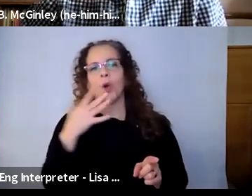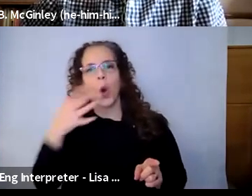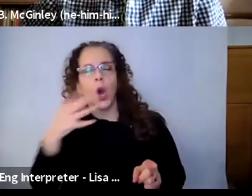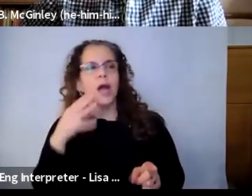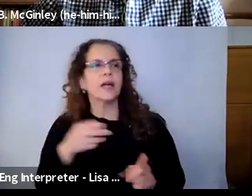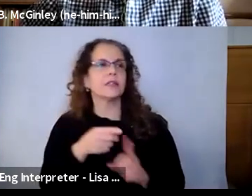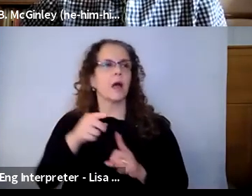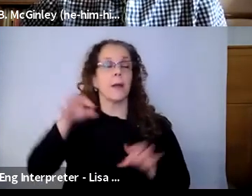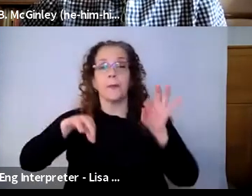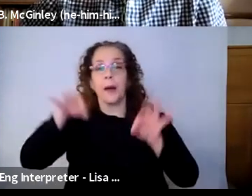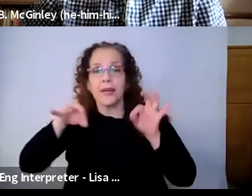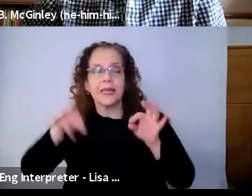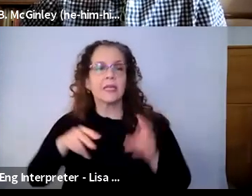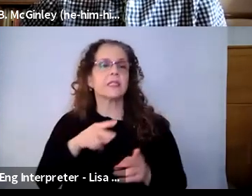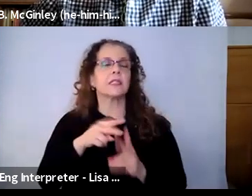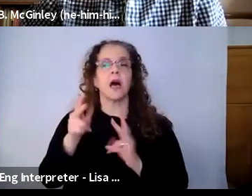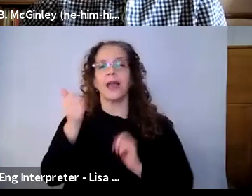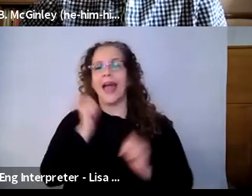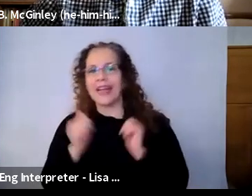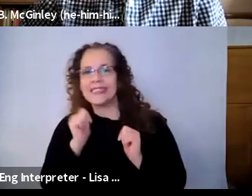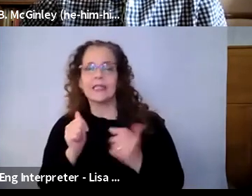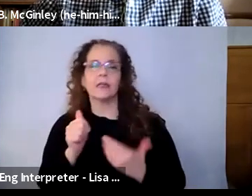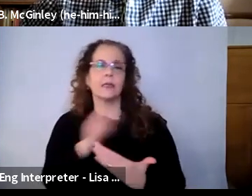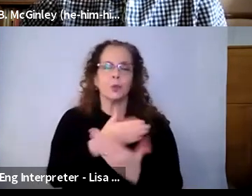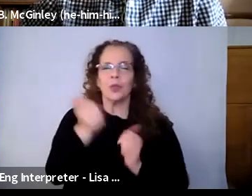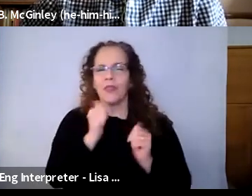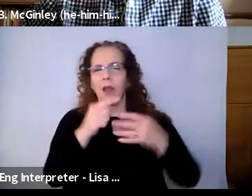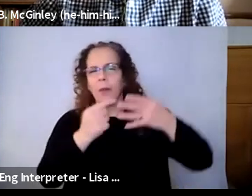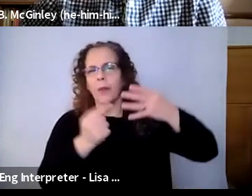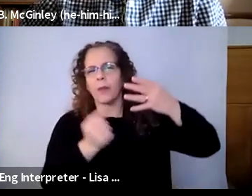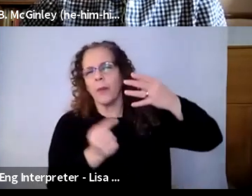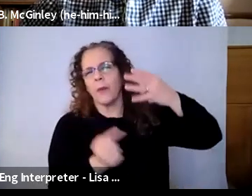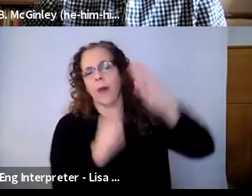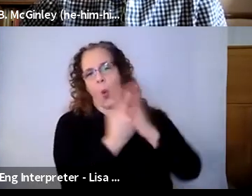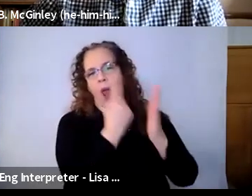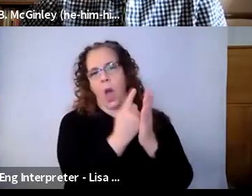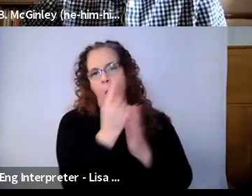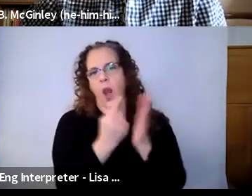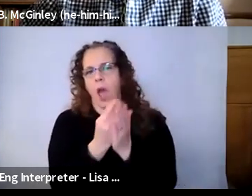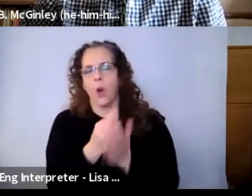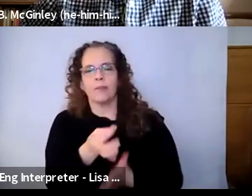I don't know, choreography for musical theater, song interpretation, whatever that is. And that is sort of focused